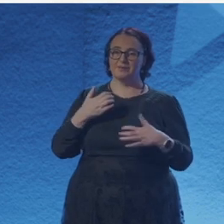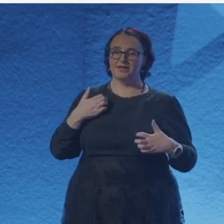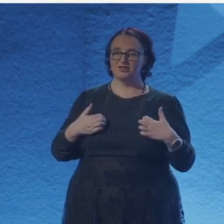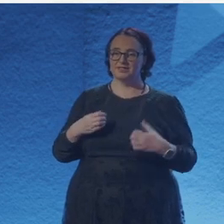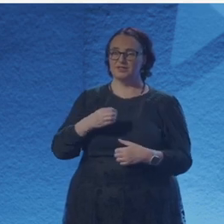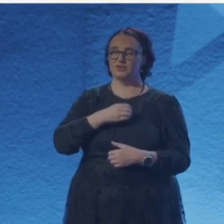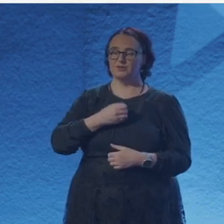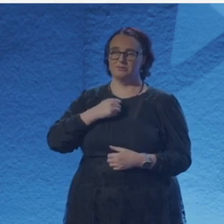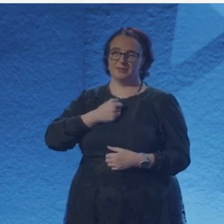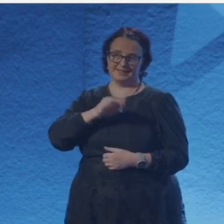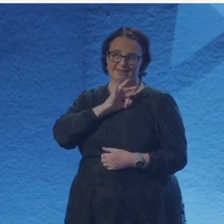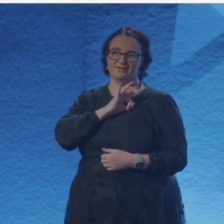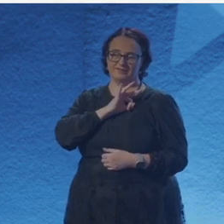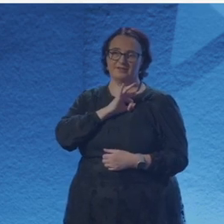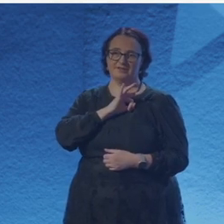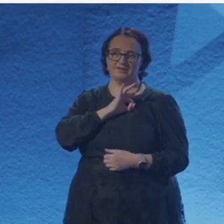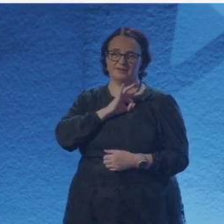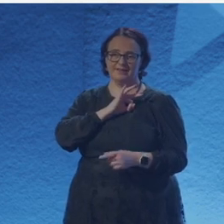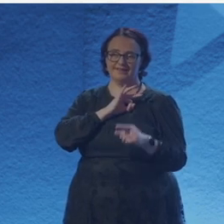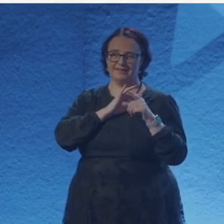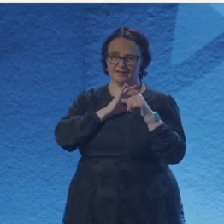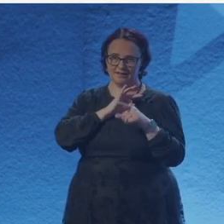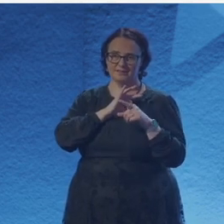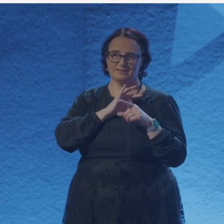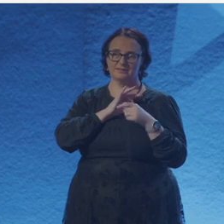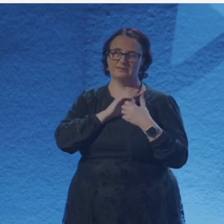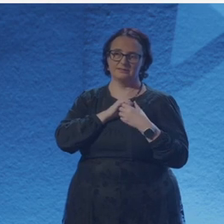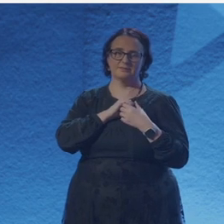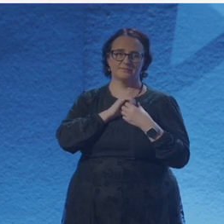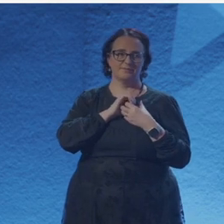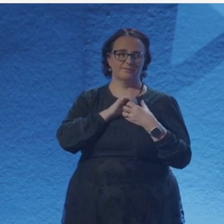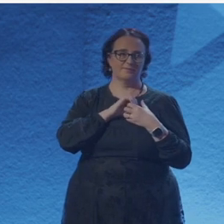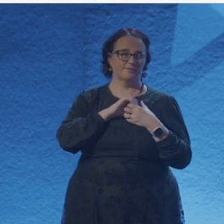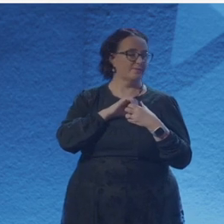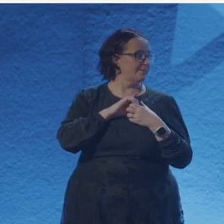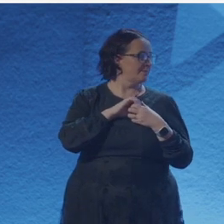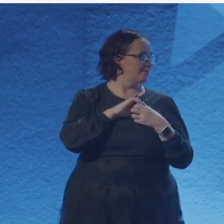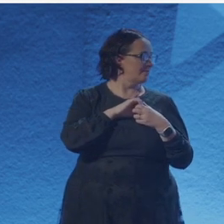I become interesting?” And the answer is